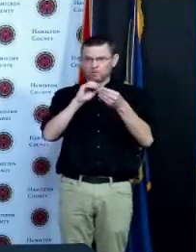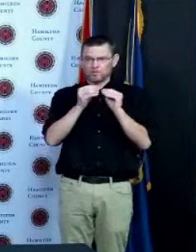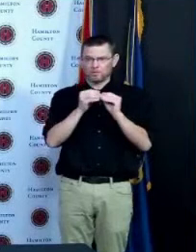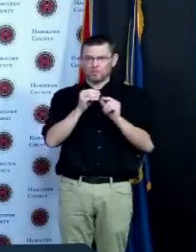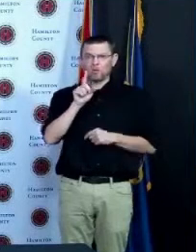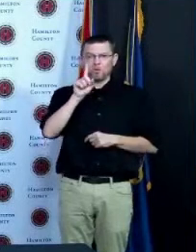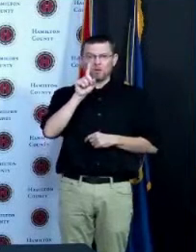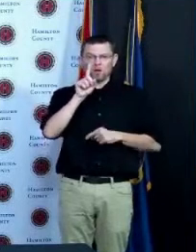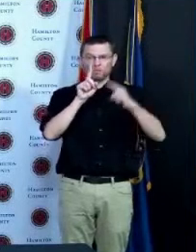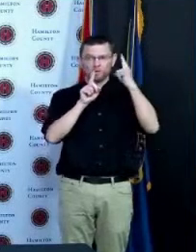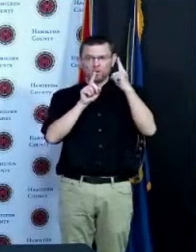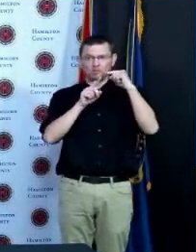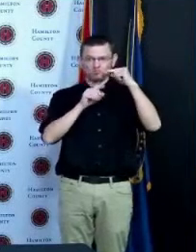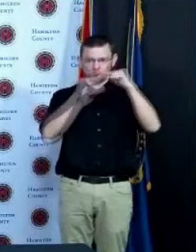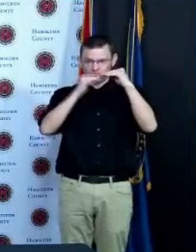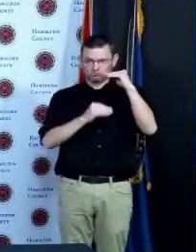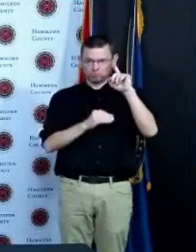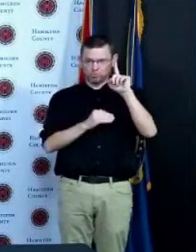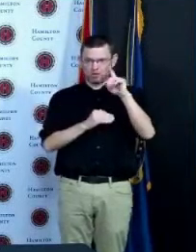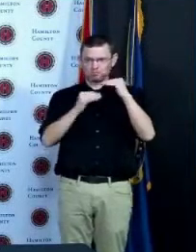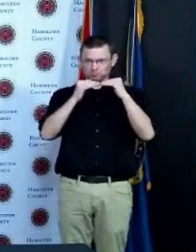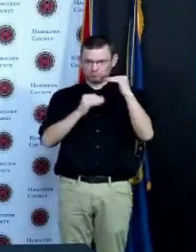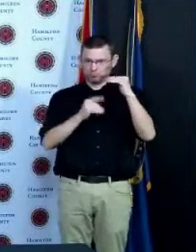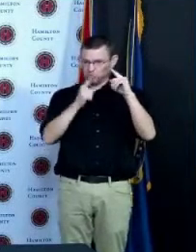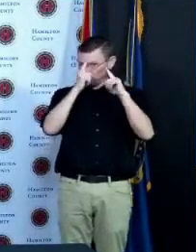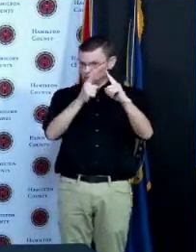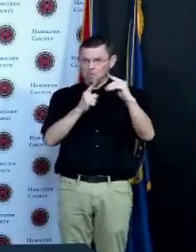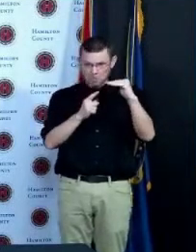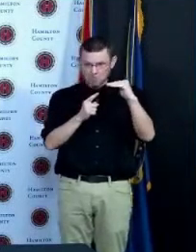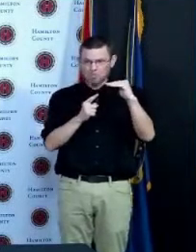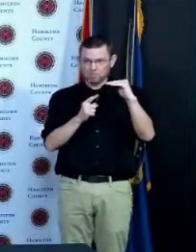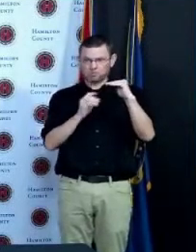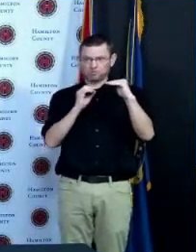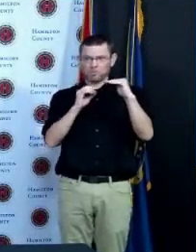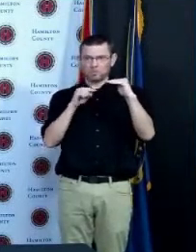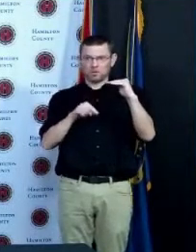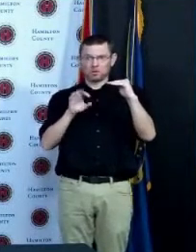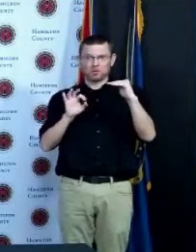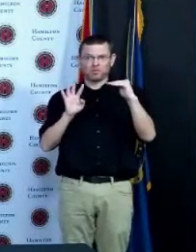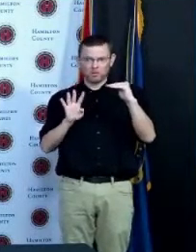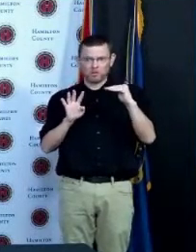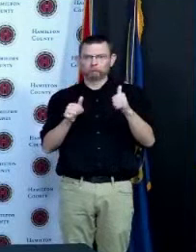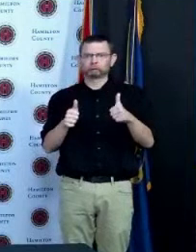slowly as we see this decrease in cases if we see cases start to level off say around 80